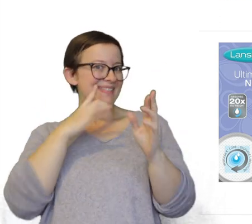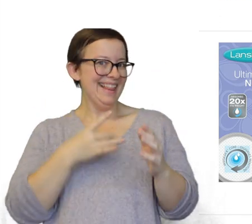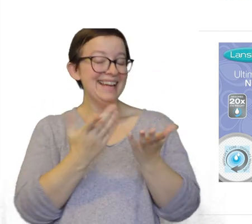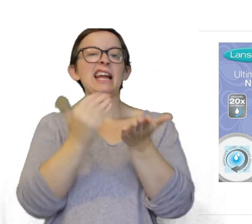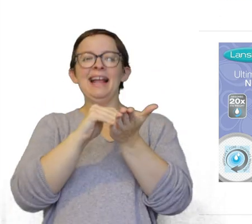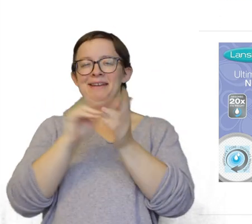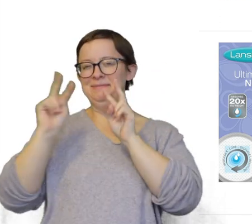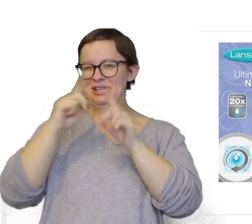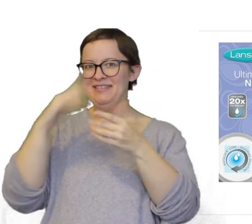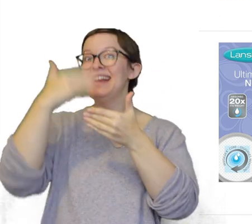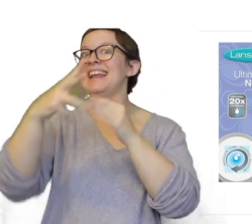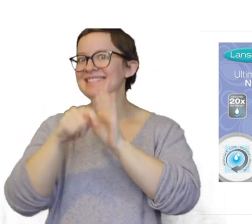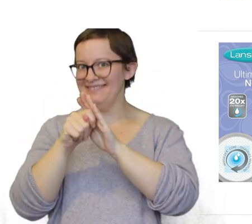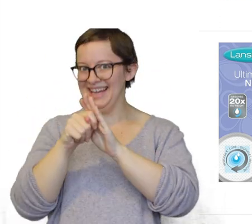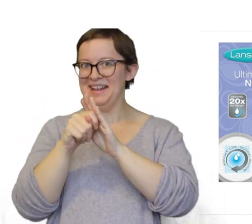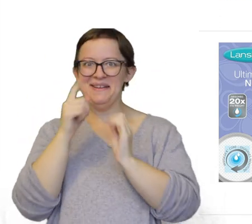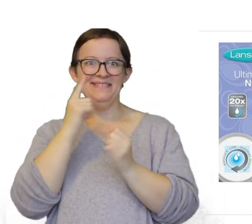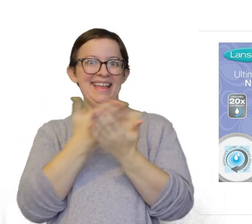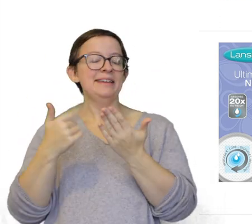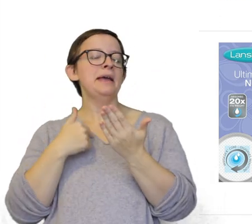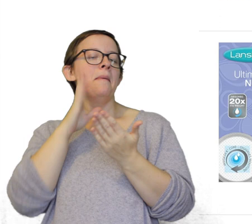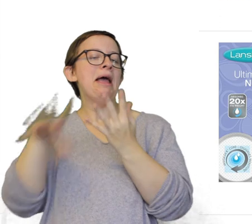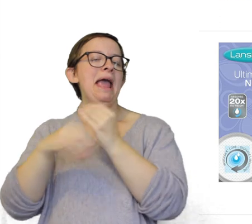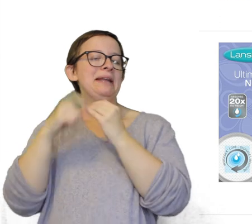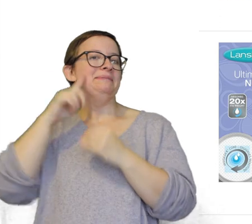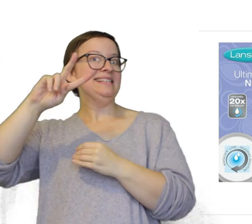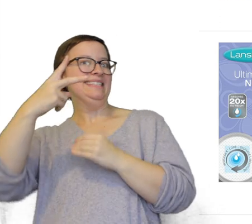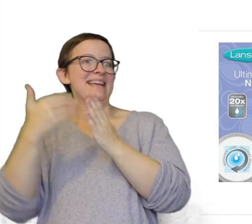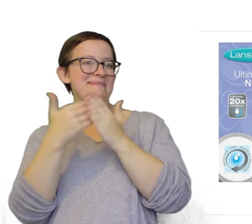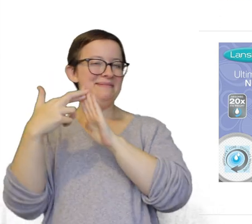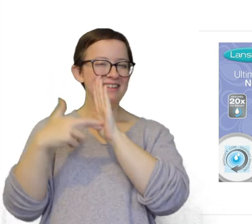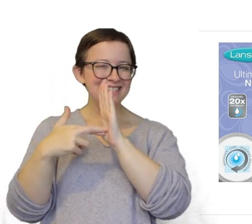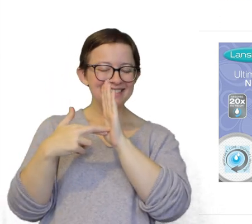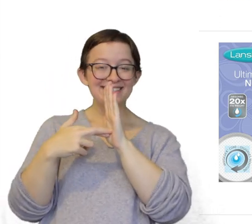Again look out for my next video of items I'm gonna add to my second registry